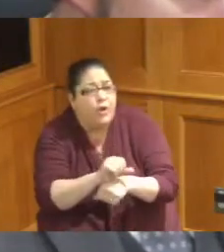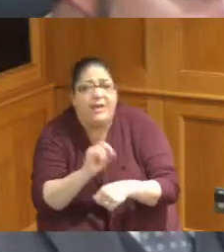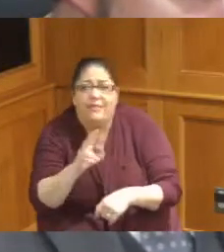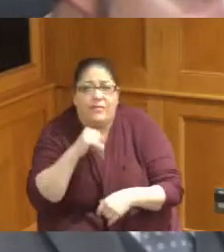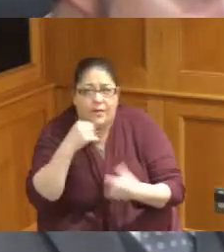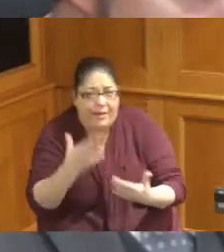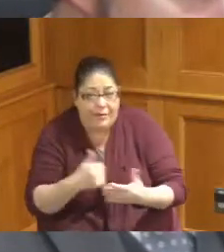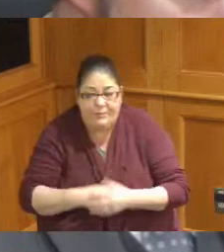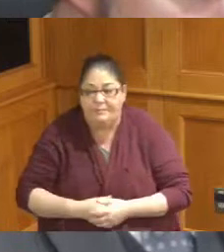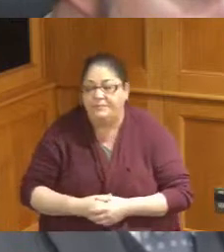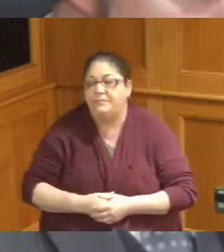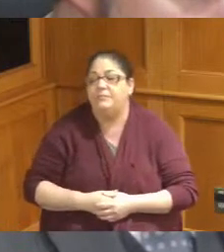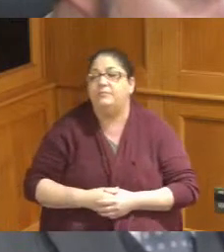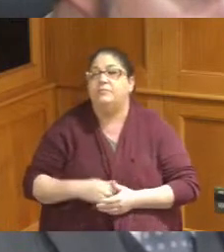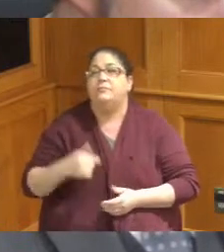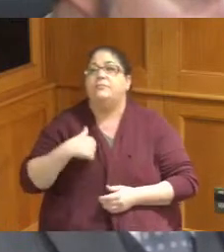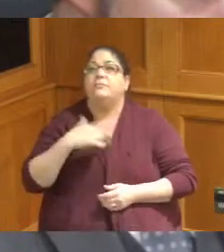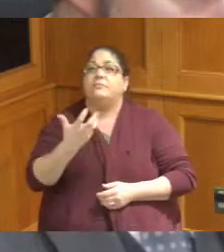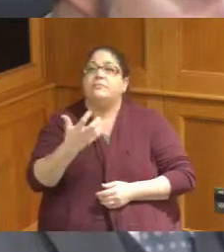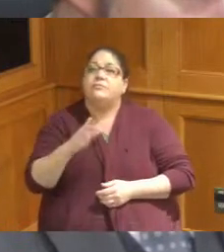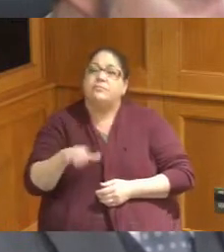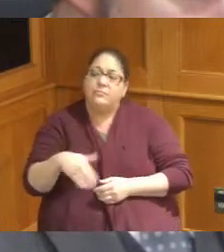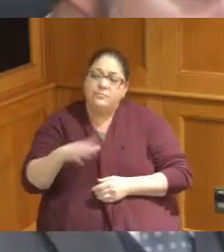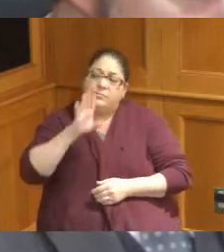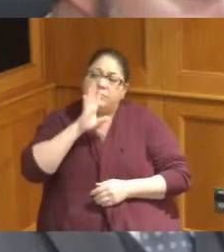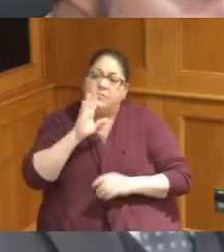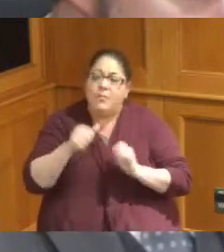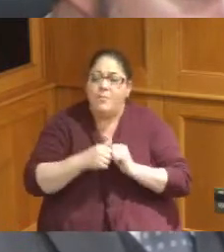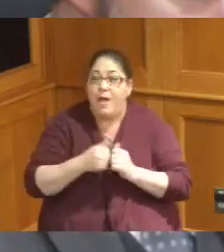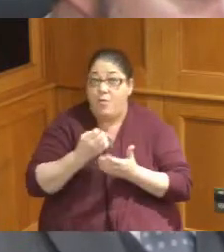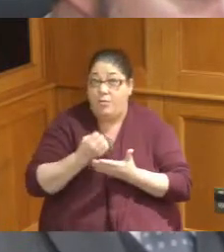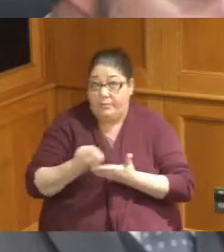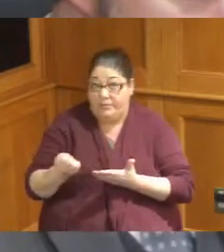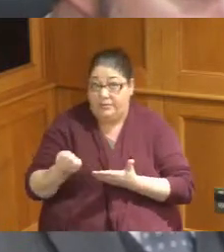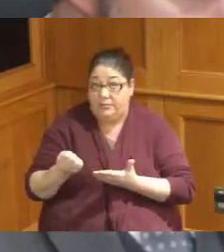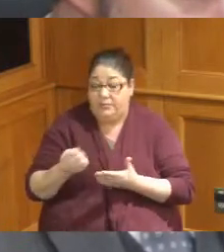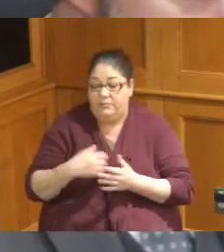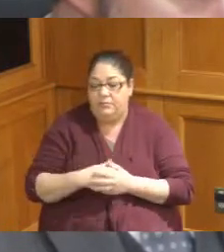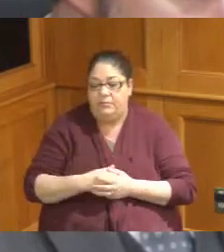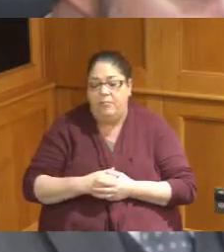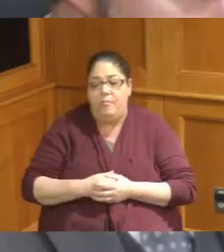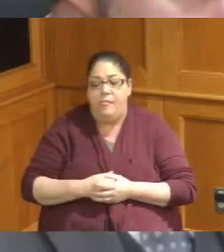so I too wanted to focus in a little bit on the equipment so I had heard that the equipment